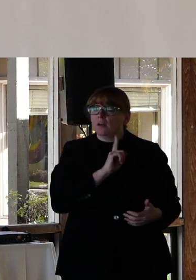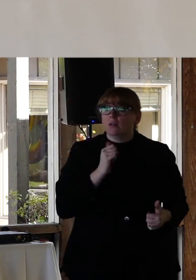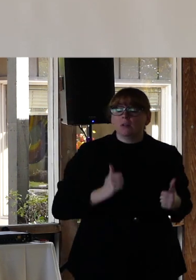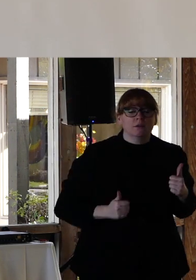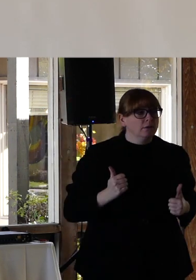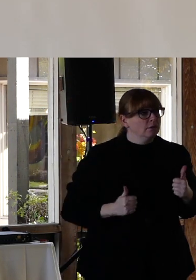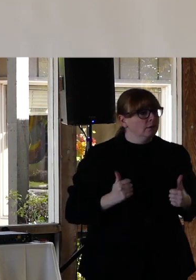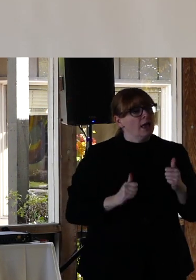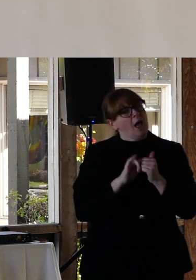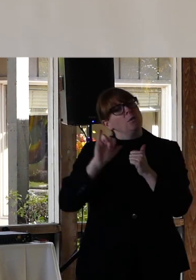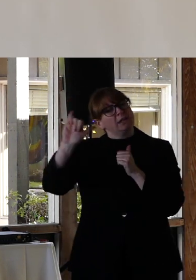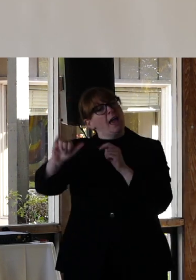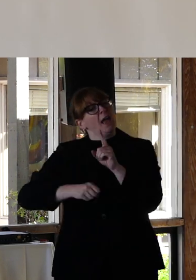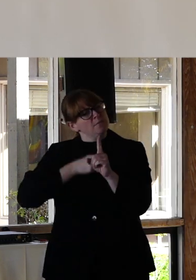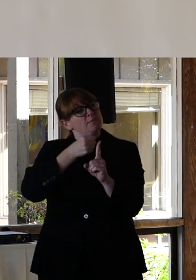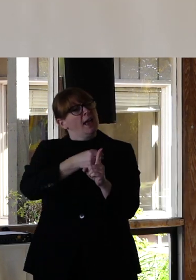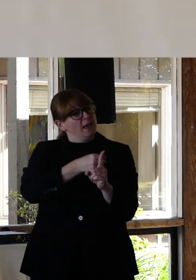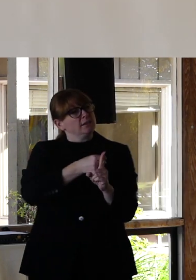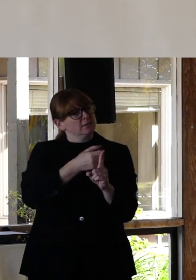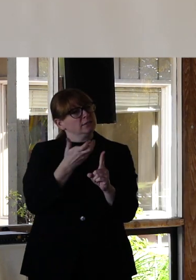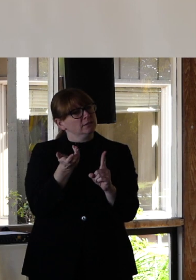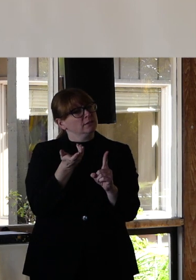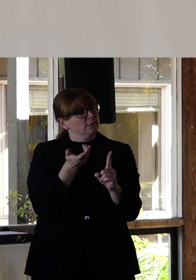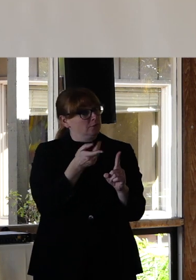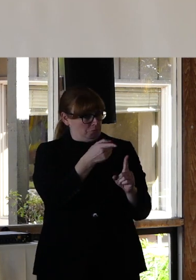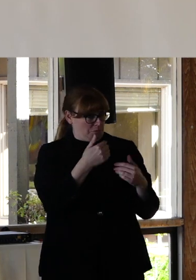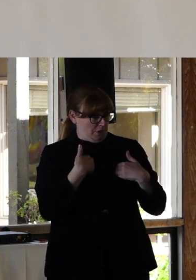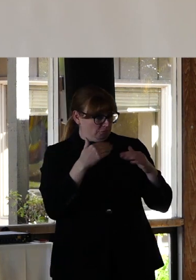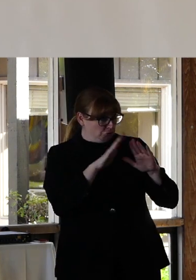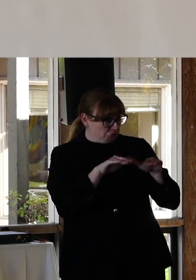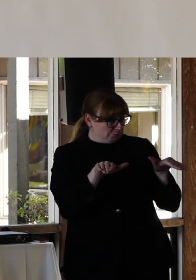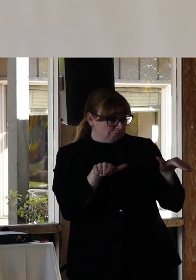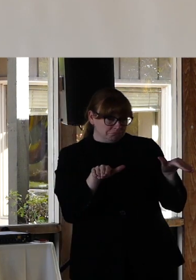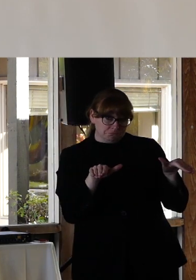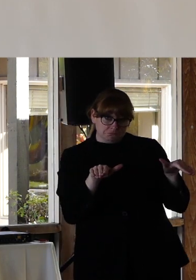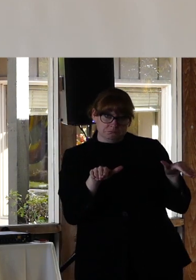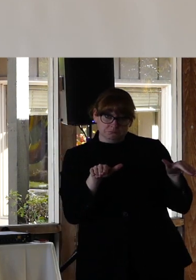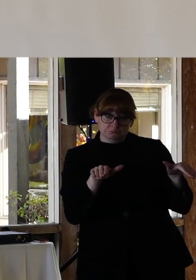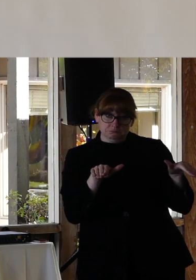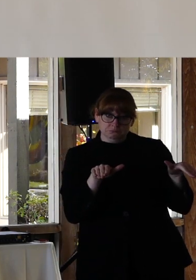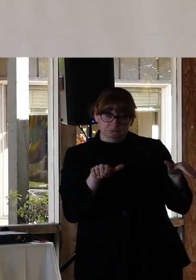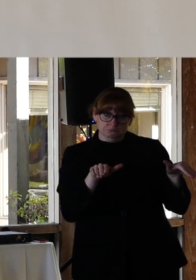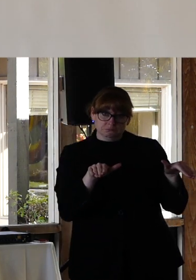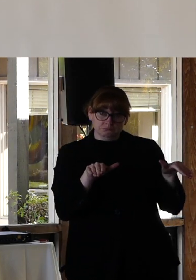How does that impact it? Do you have children? Have you ever experienced a